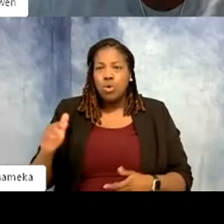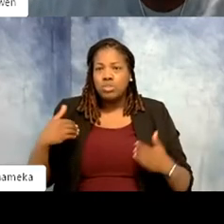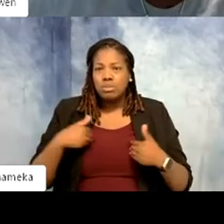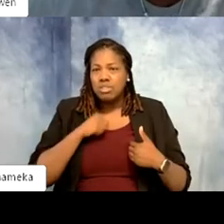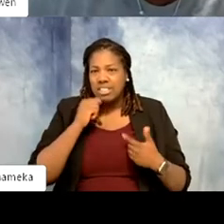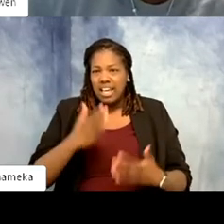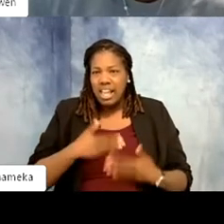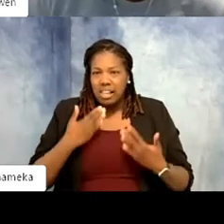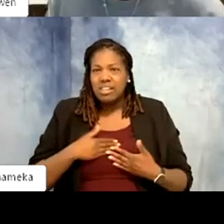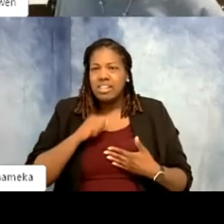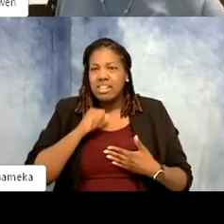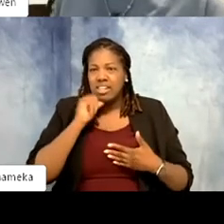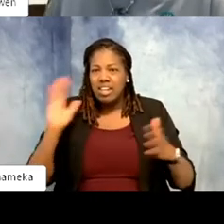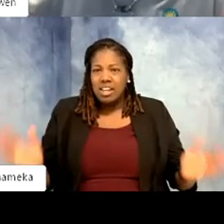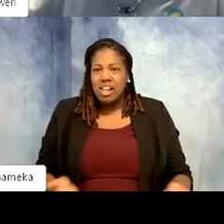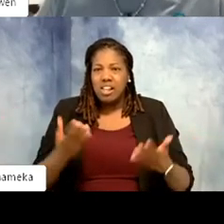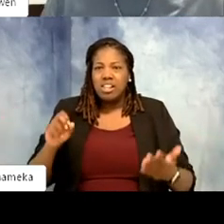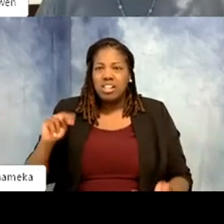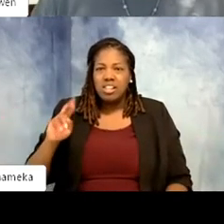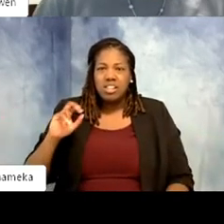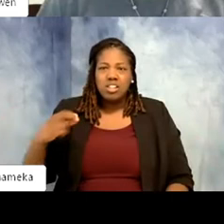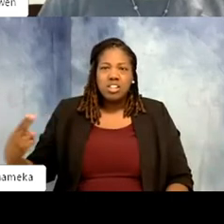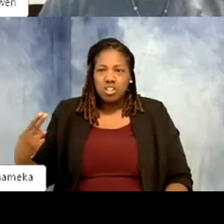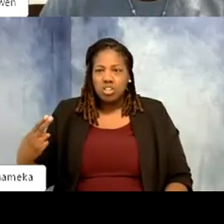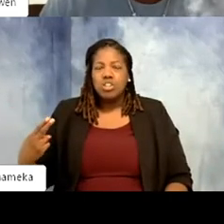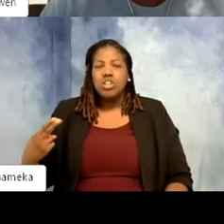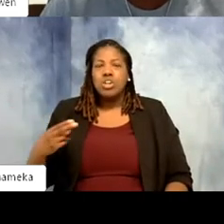enriched, were not getting any STEM program activity. We weren't doing anything.